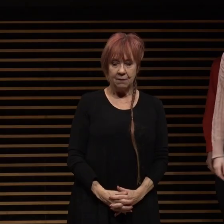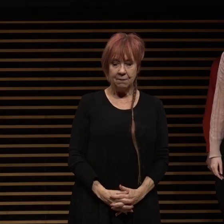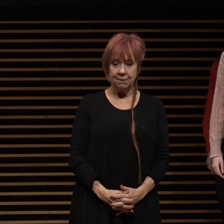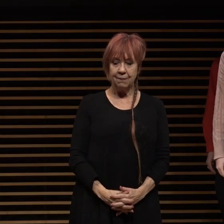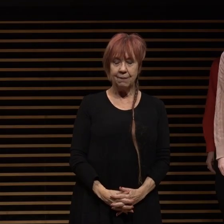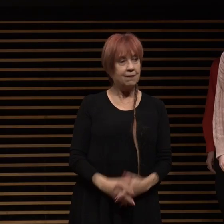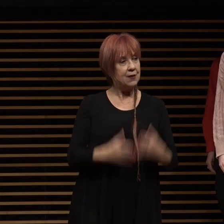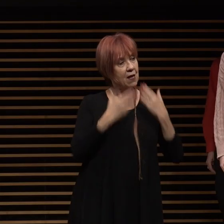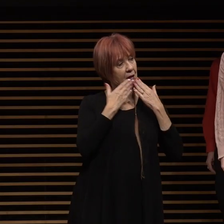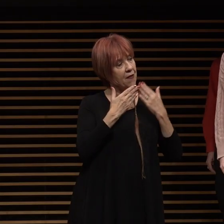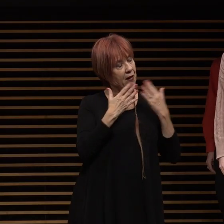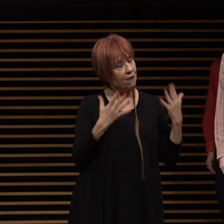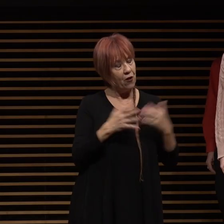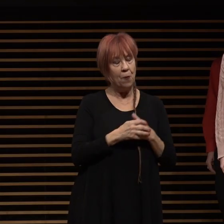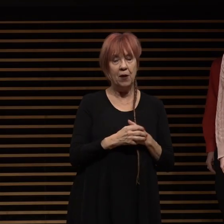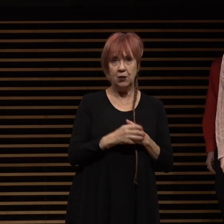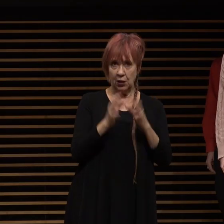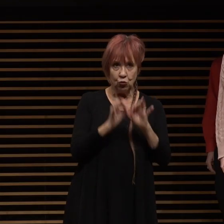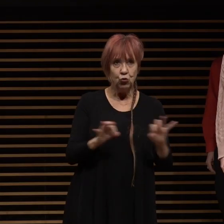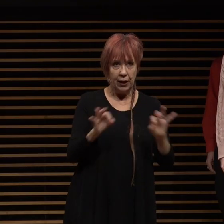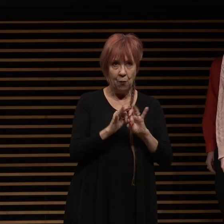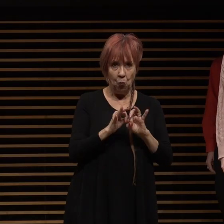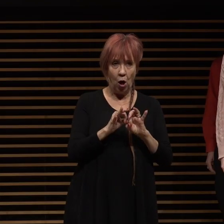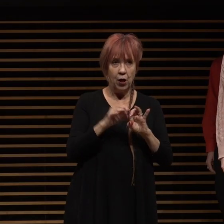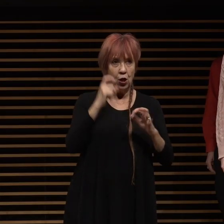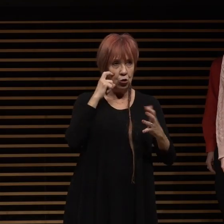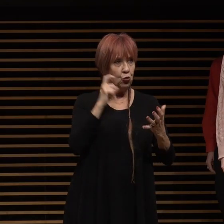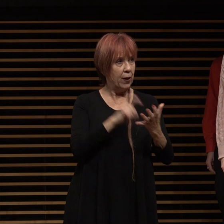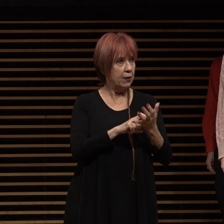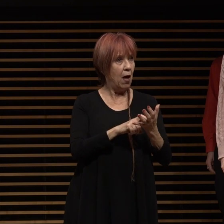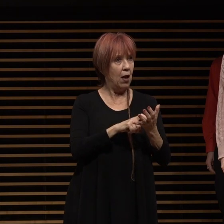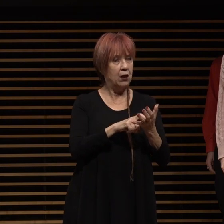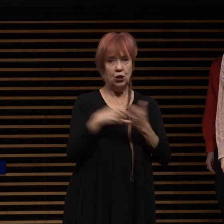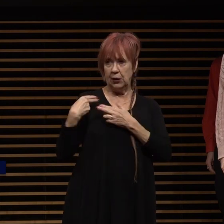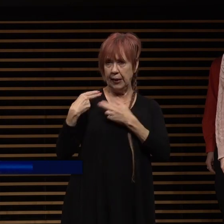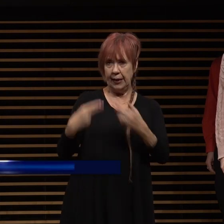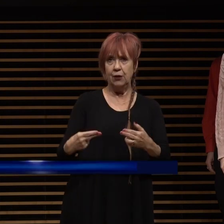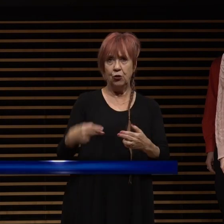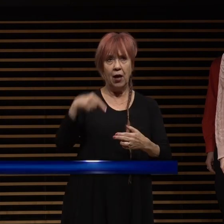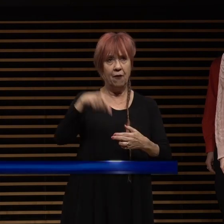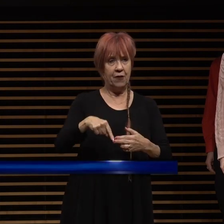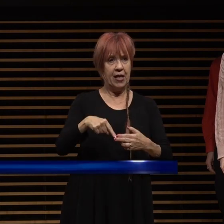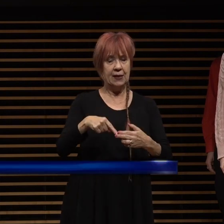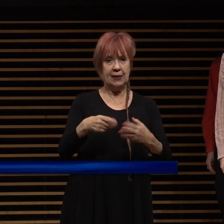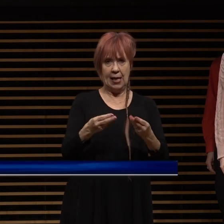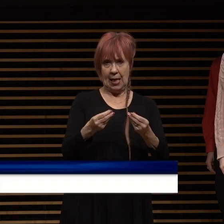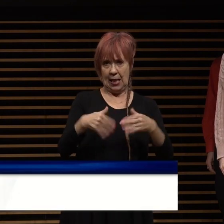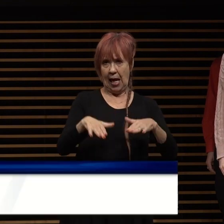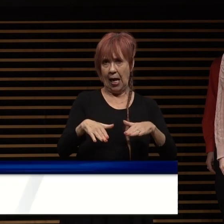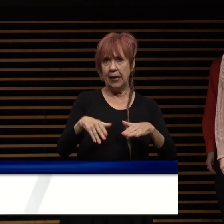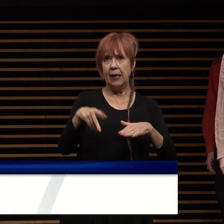thank you very much and certainly important to acknowledge the history of